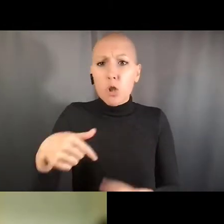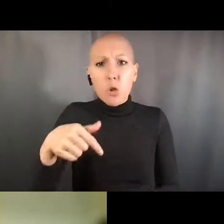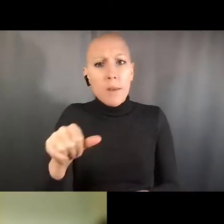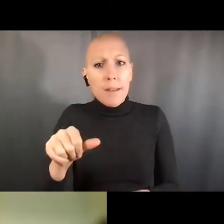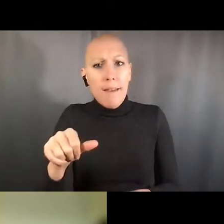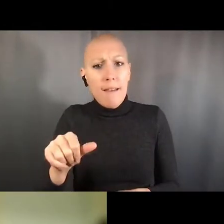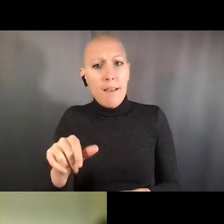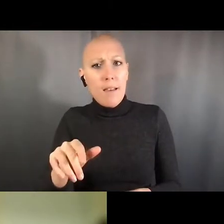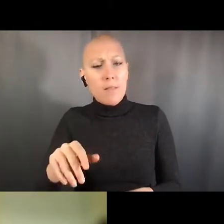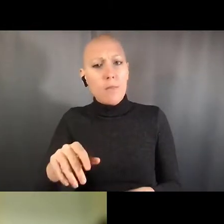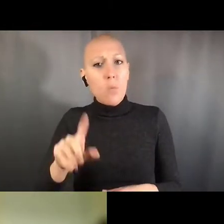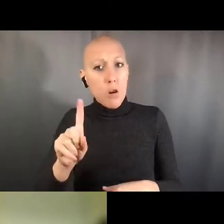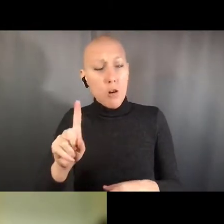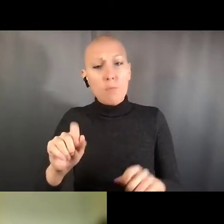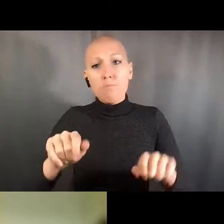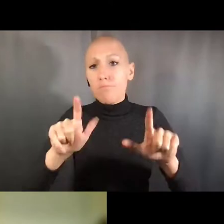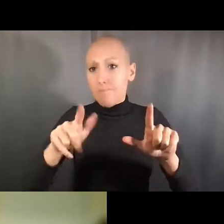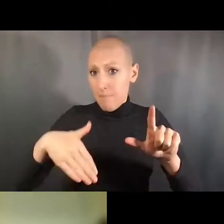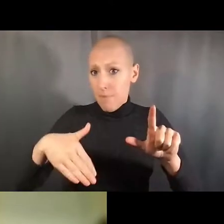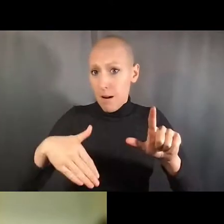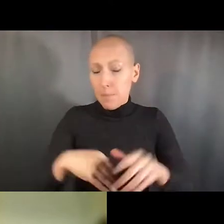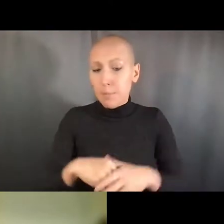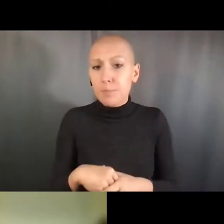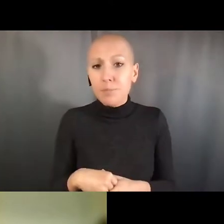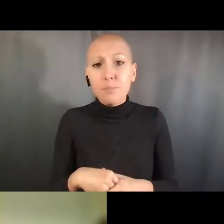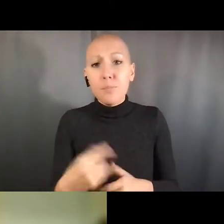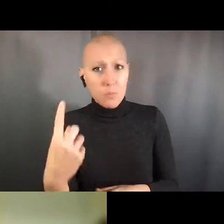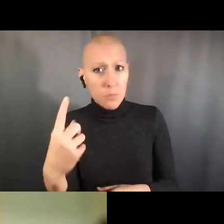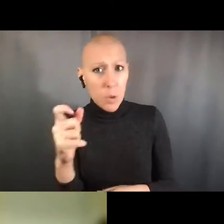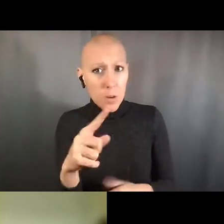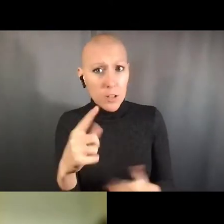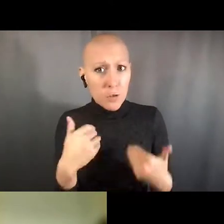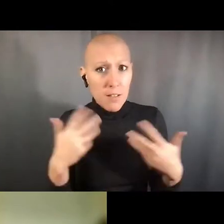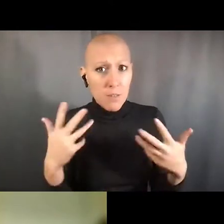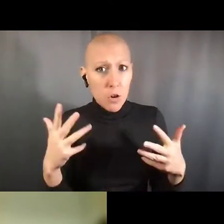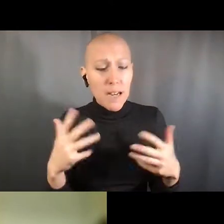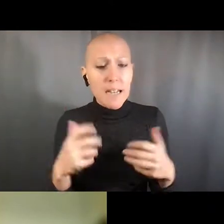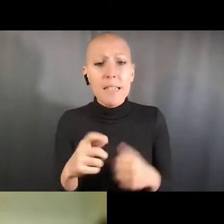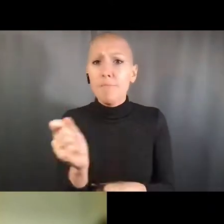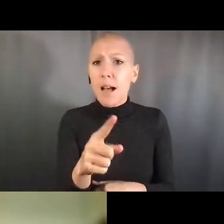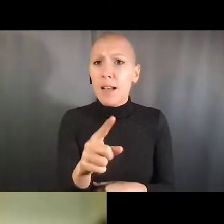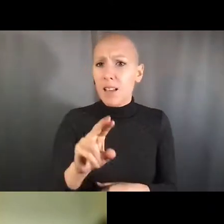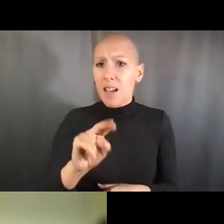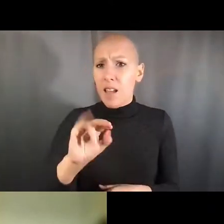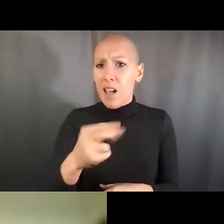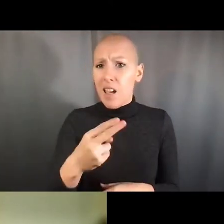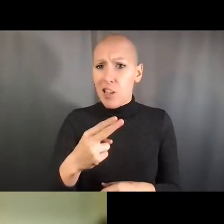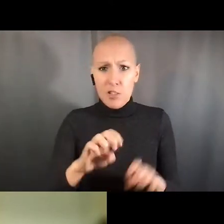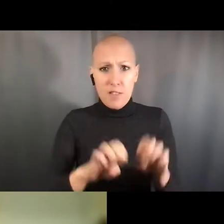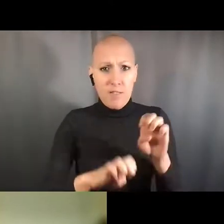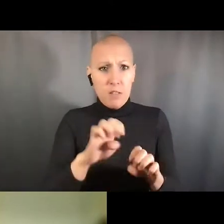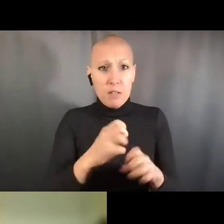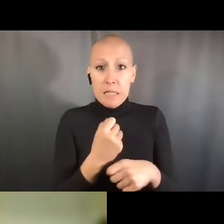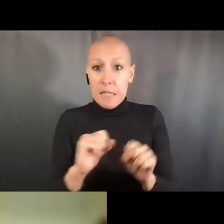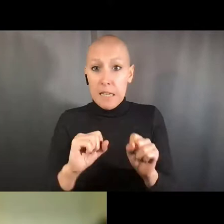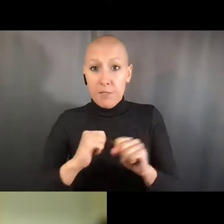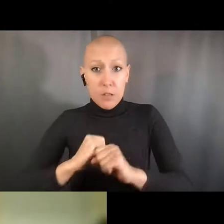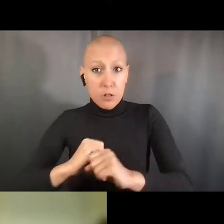you look at literature that's available. You conduct a what if analysis, and brain storm a what could go wrong